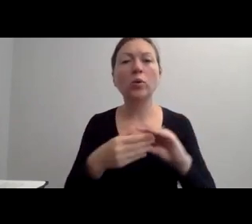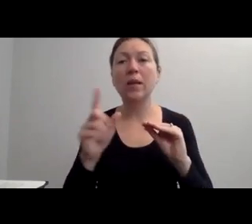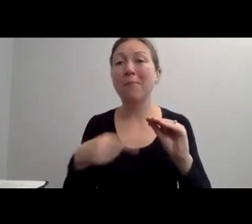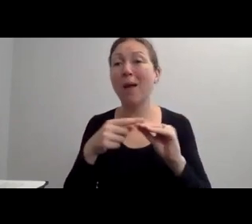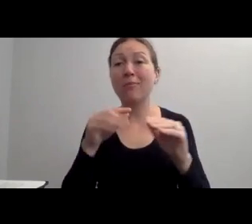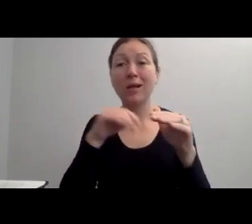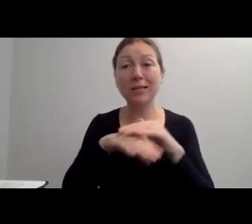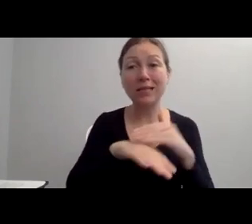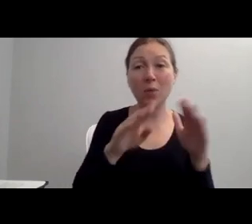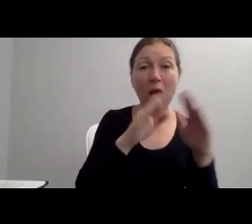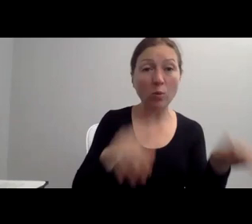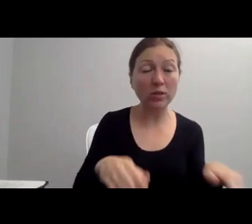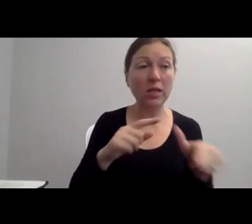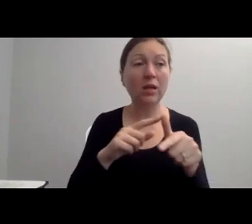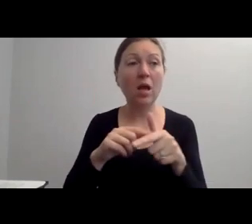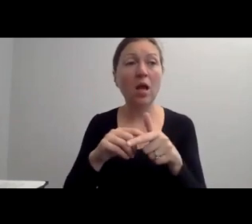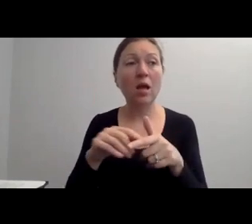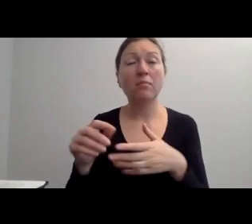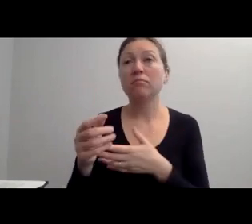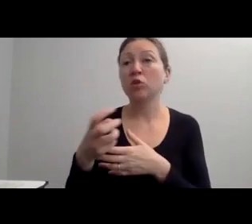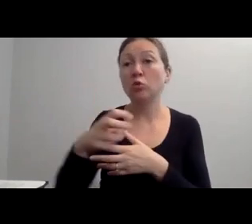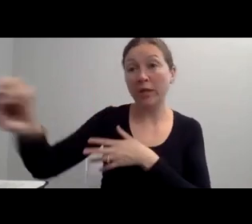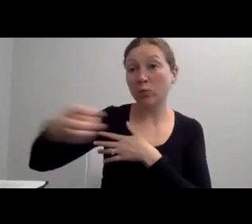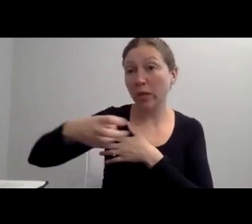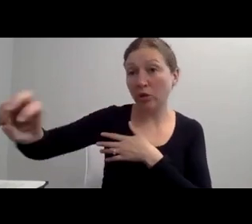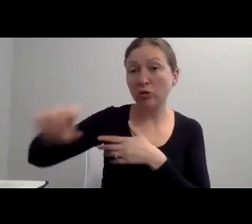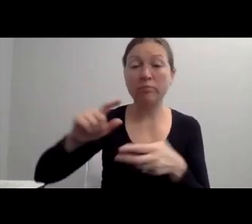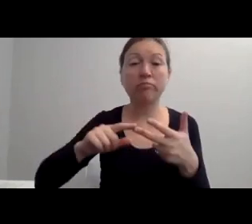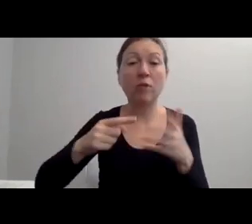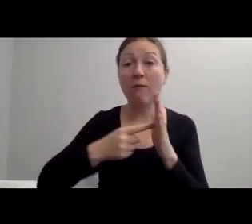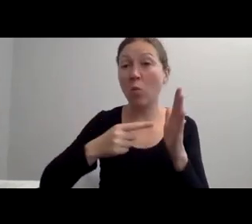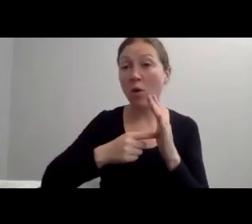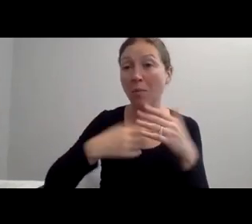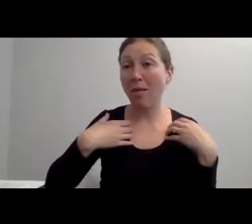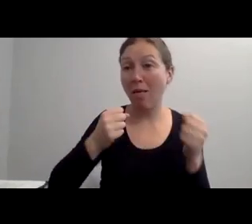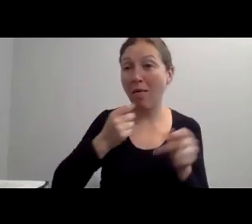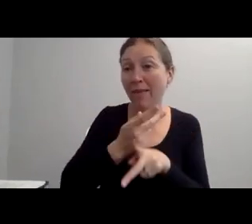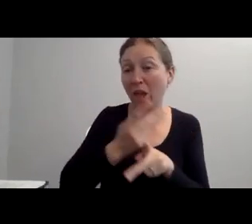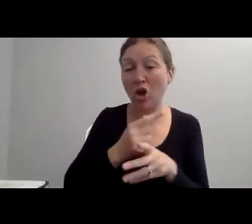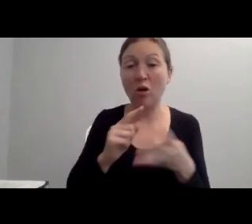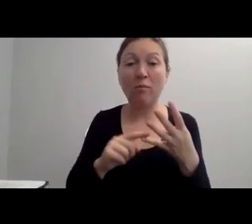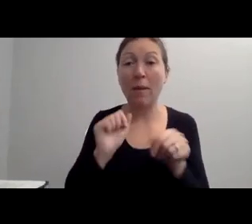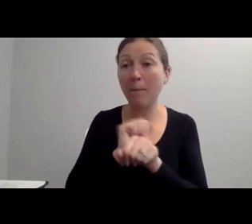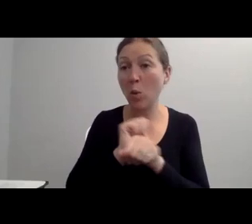AND YOU MIGHT BE WONDERING, WELL, HOW DO I KNOW, YOU KNOW, WHICH IS THE RIGHT -- WHICH IS THE RIGHT TO CHOOSE."